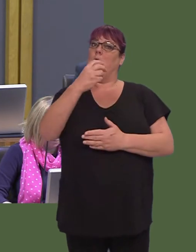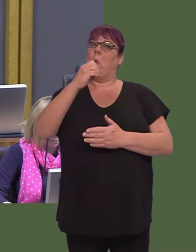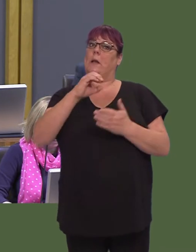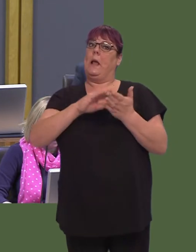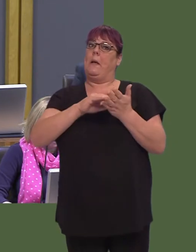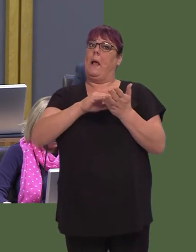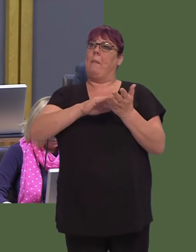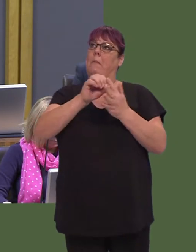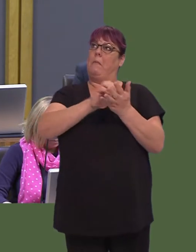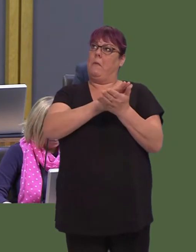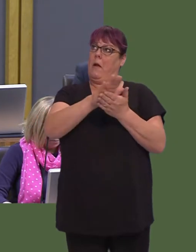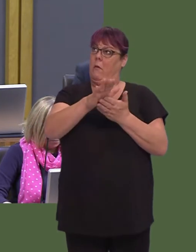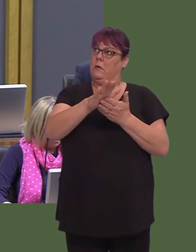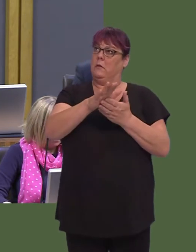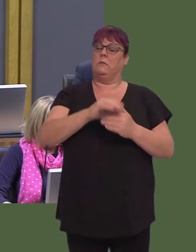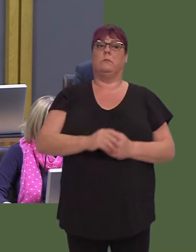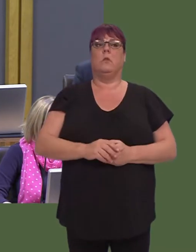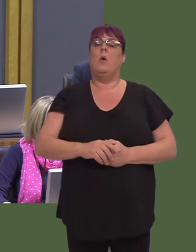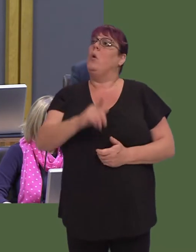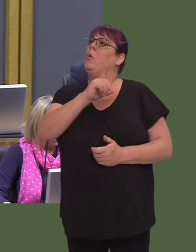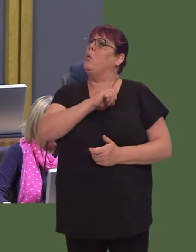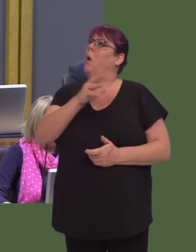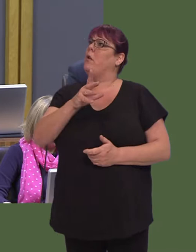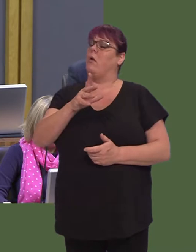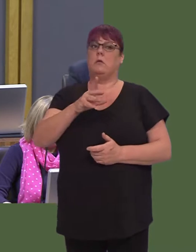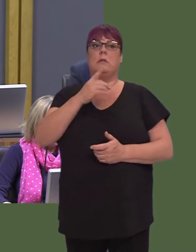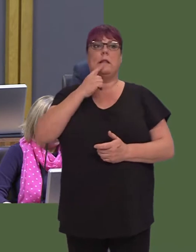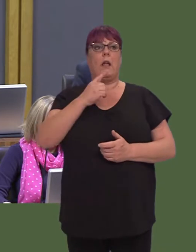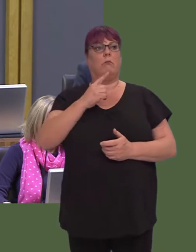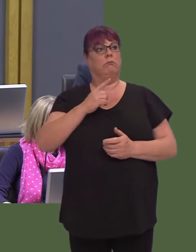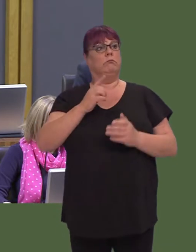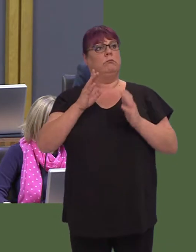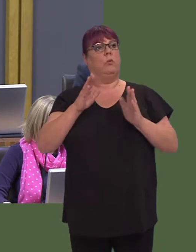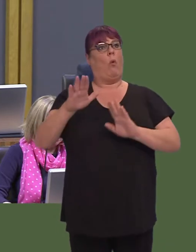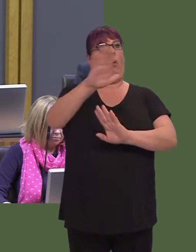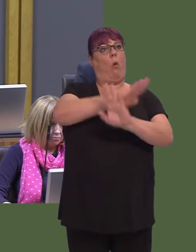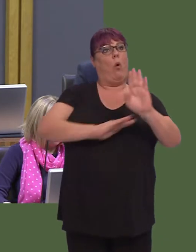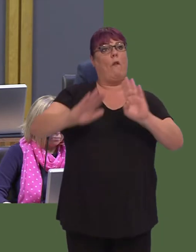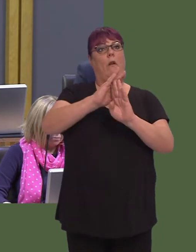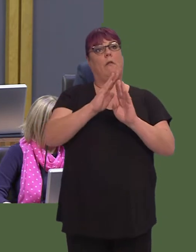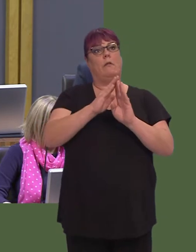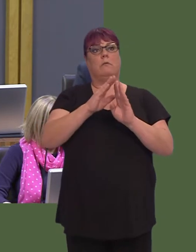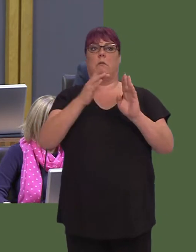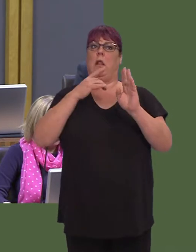One way of doing that would be to have a Wales-wide default 20 mph limit in our inner urban areas,